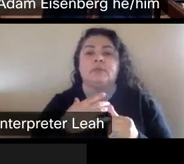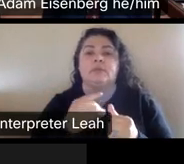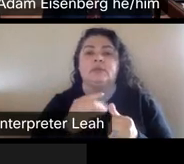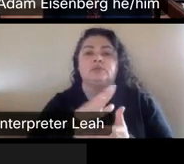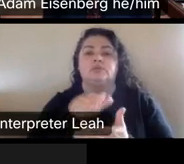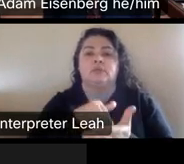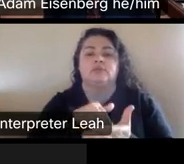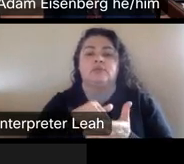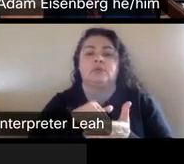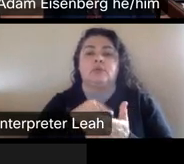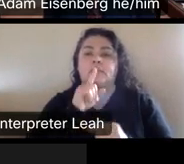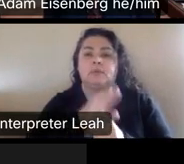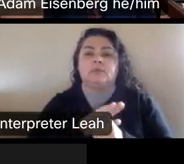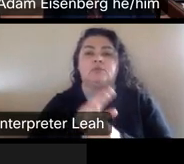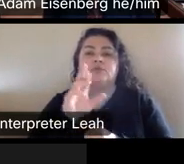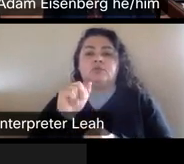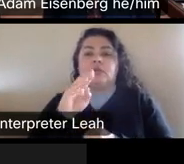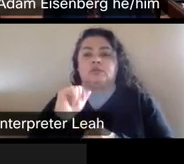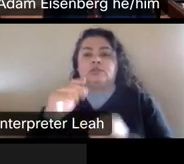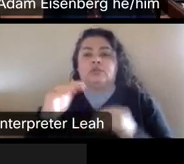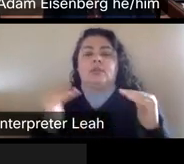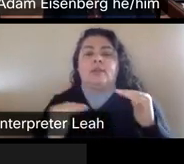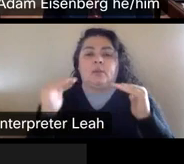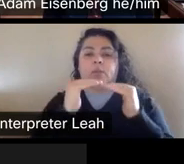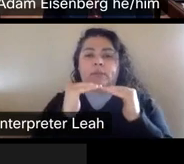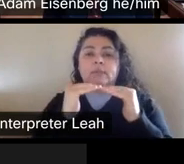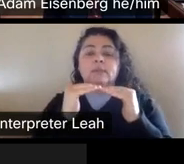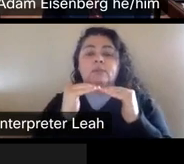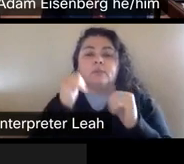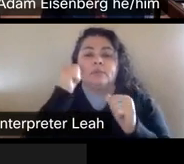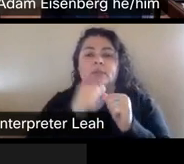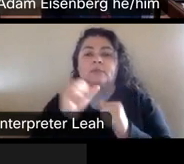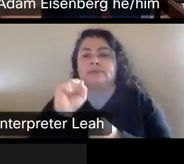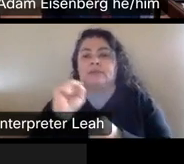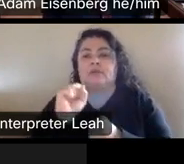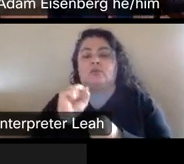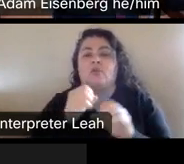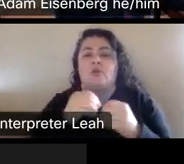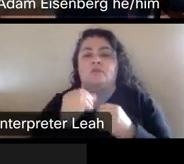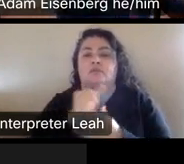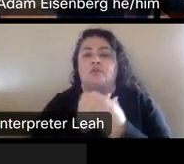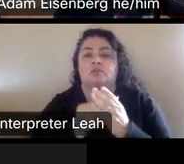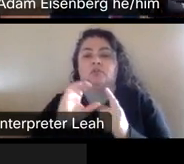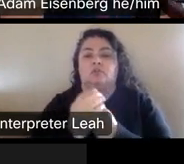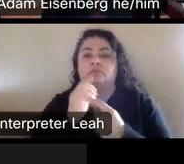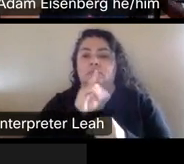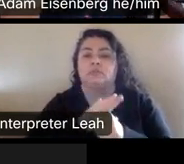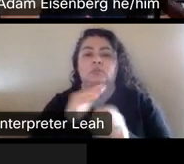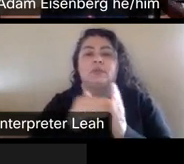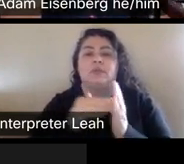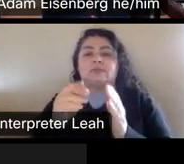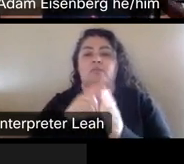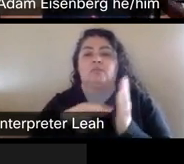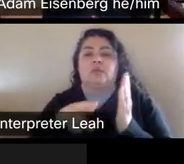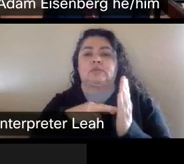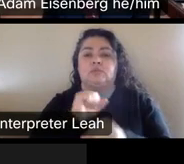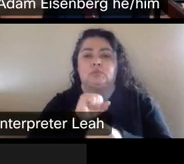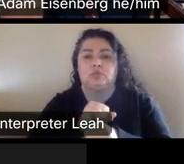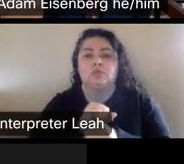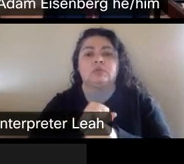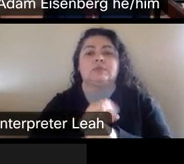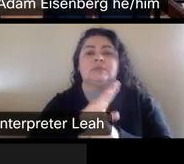For racial equity, and remind everyone that the Seattle office of Arts and culture commits to an anti racist work, practice that centers the creativity.